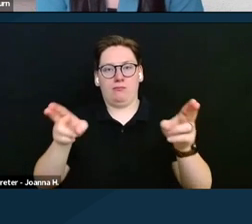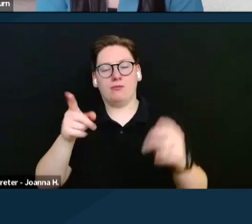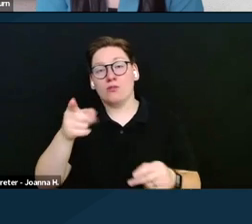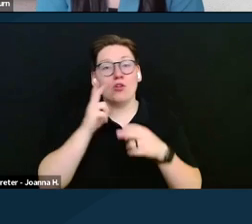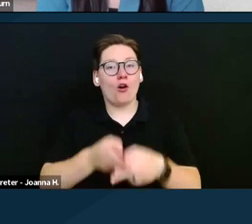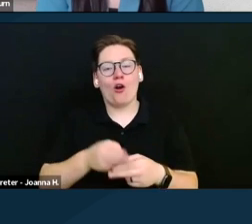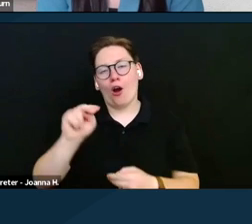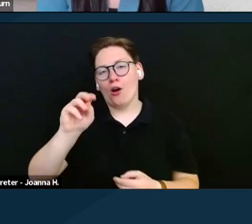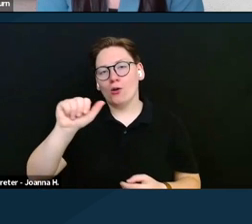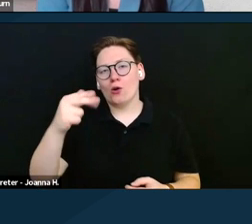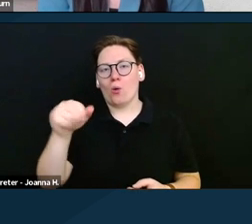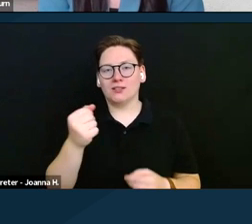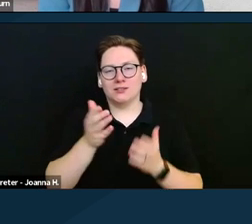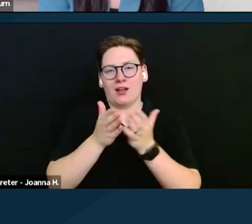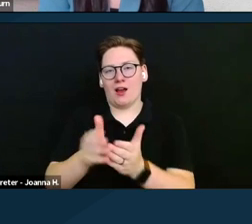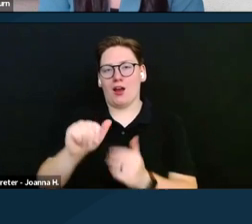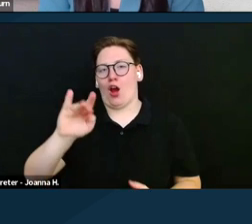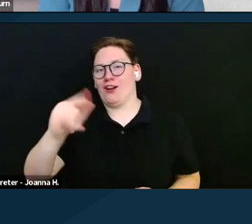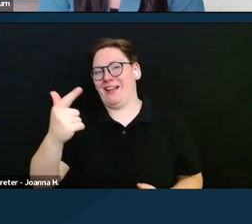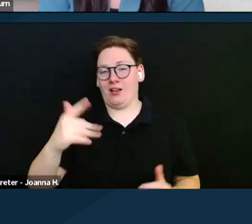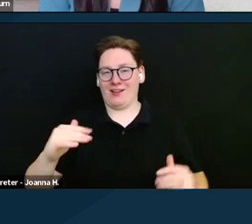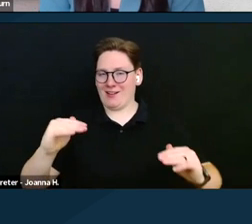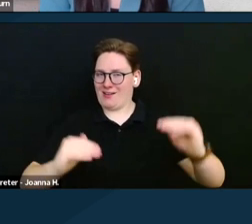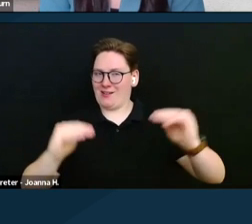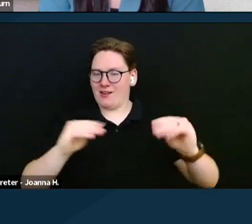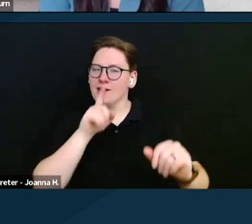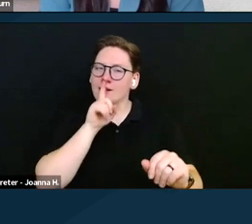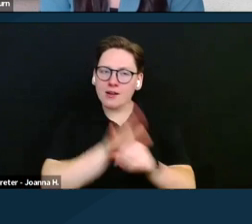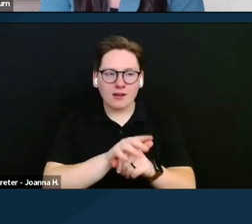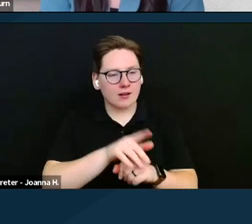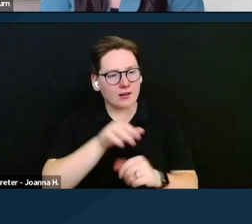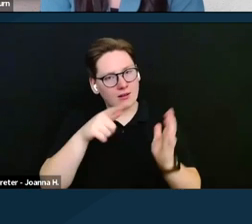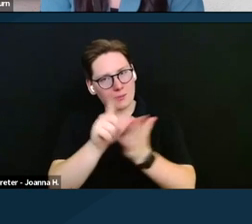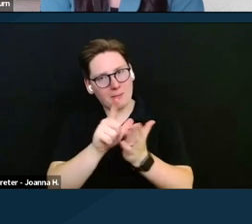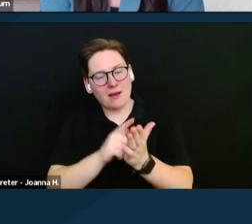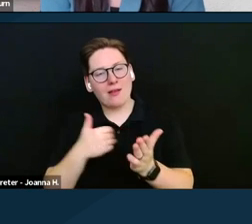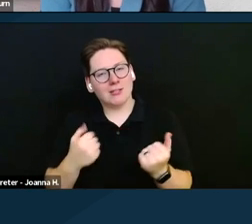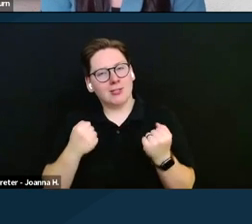and it's a way to ensure that a bill has a really strong bipartisan support.